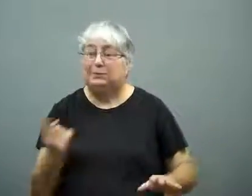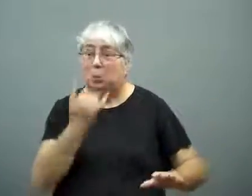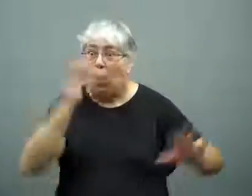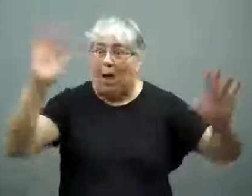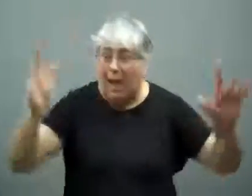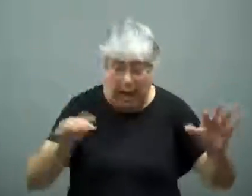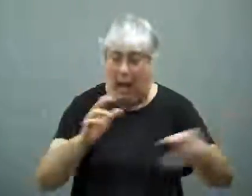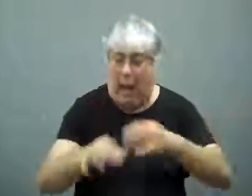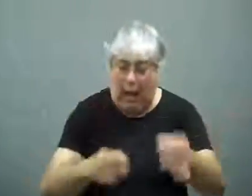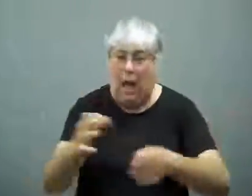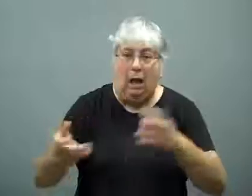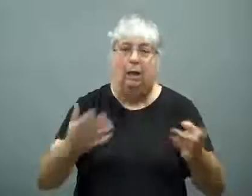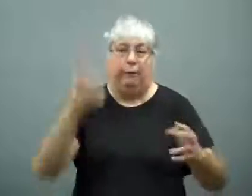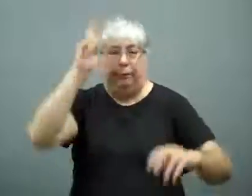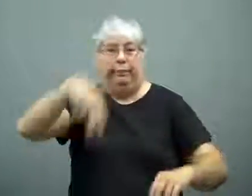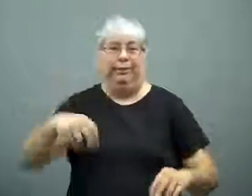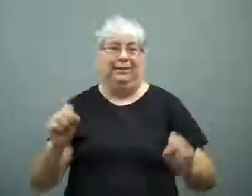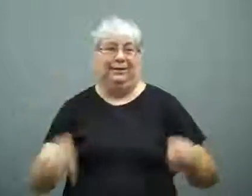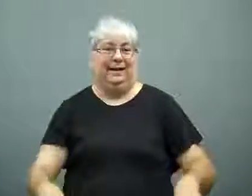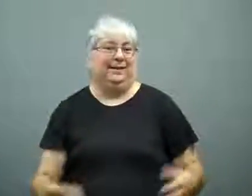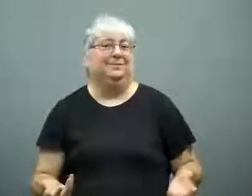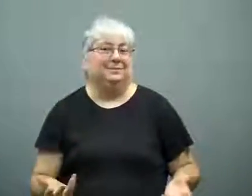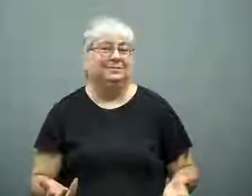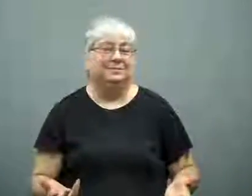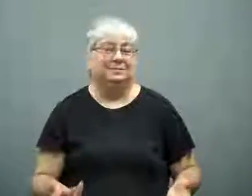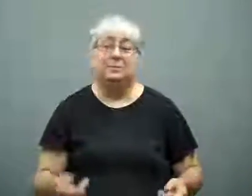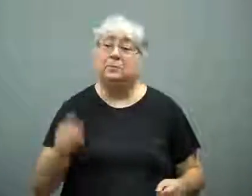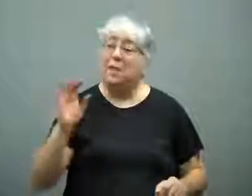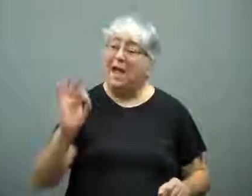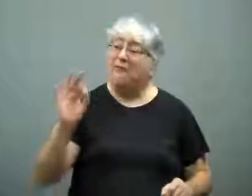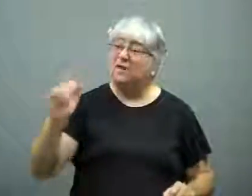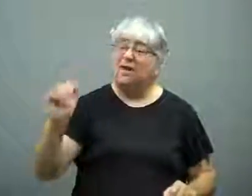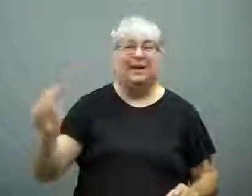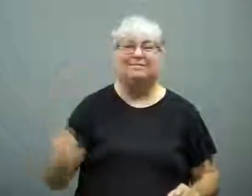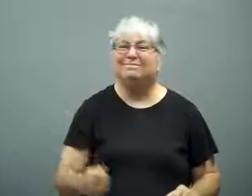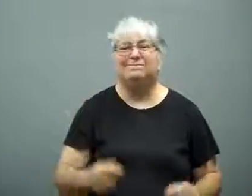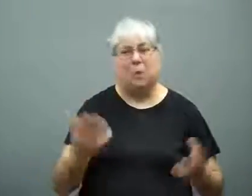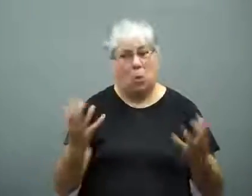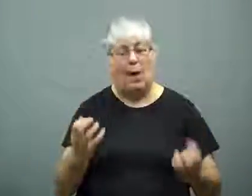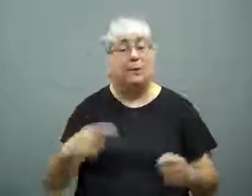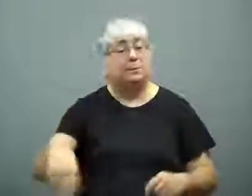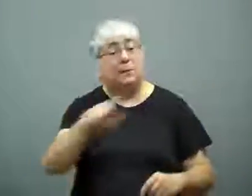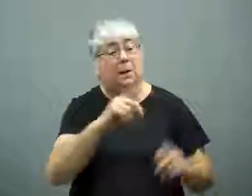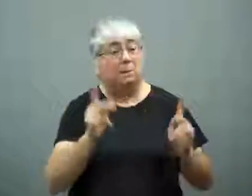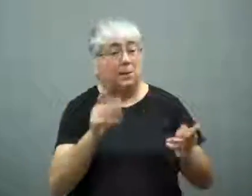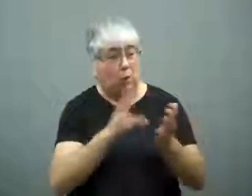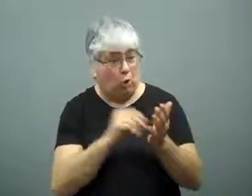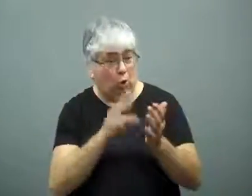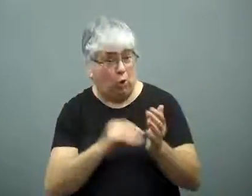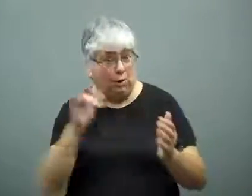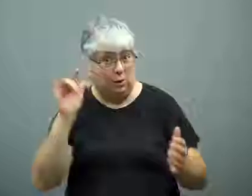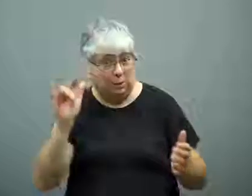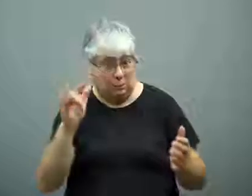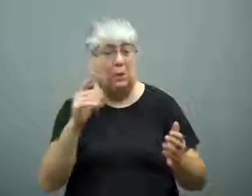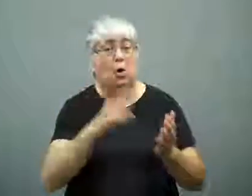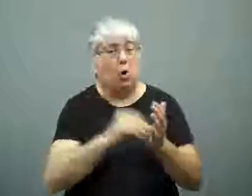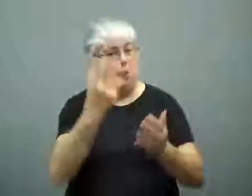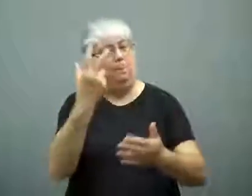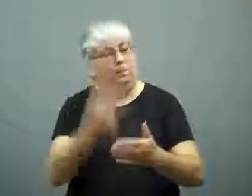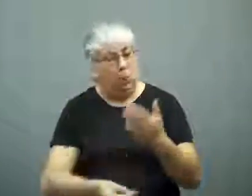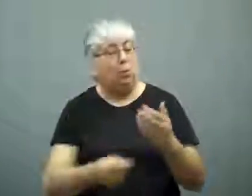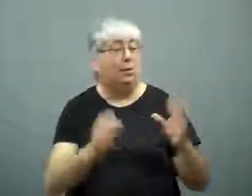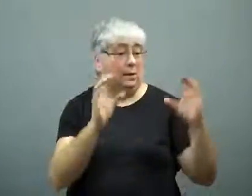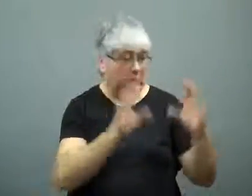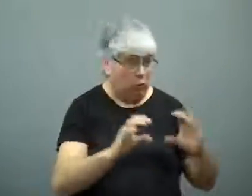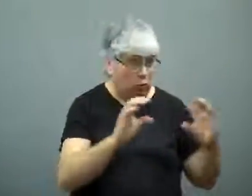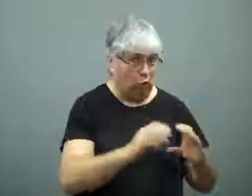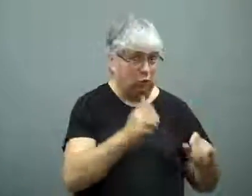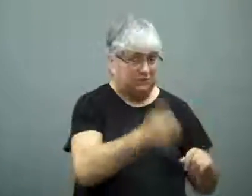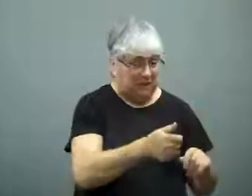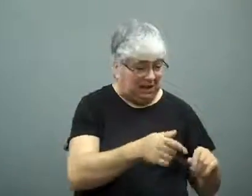Then when something goes wrong, mistakes are made.